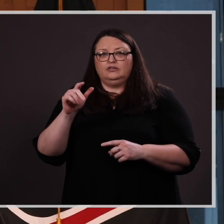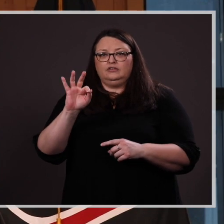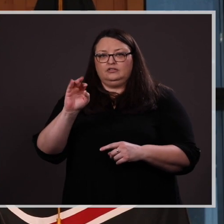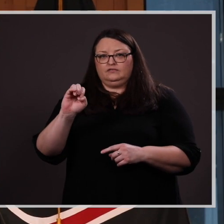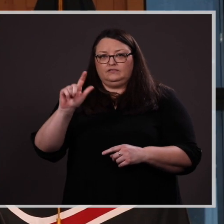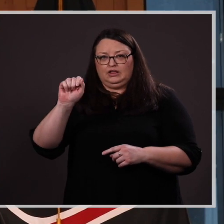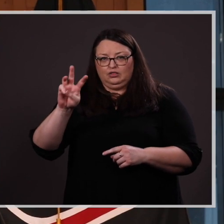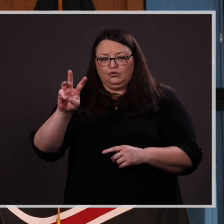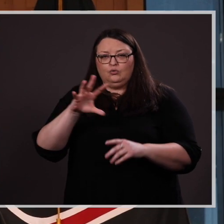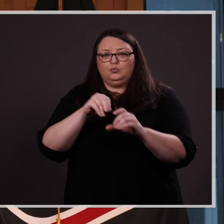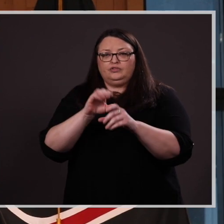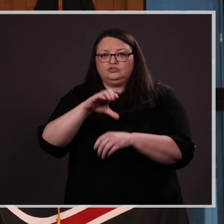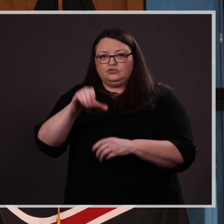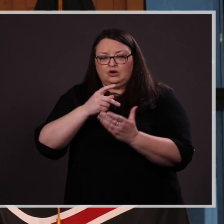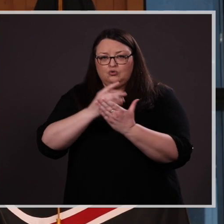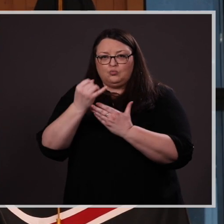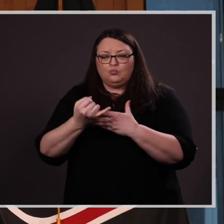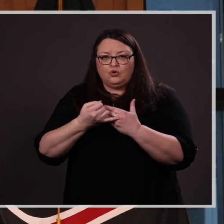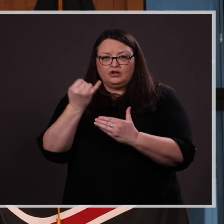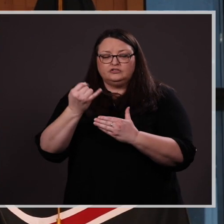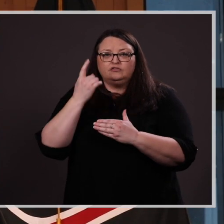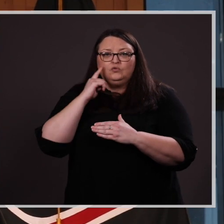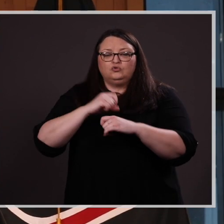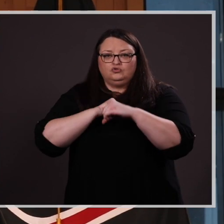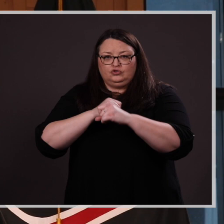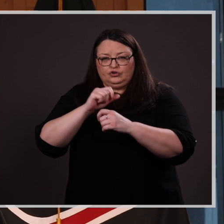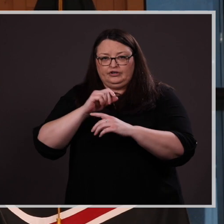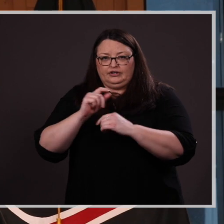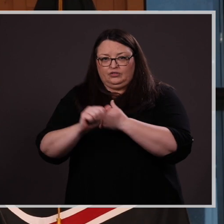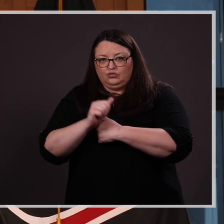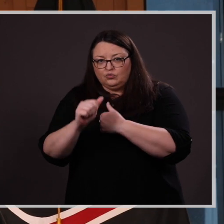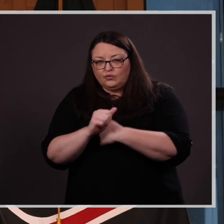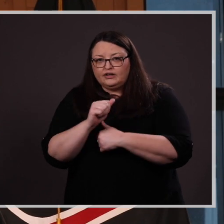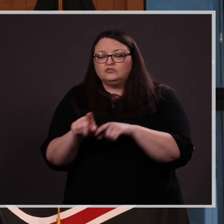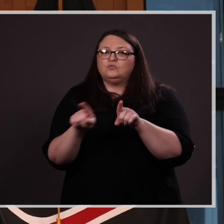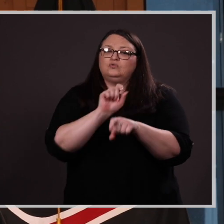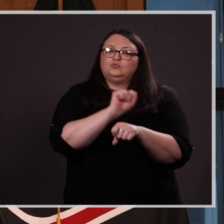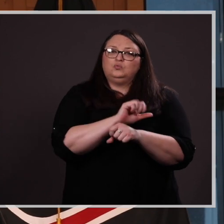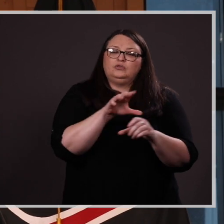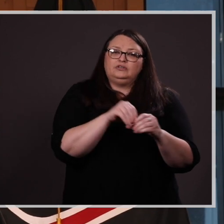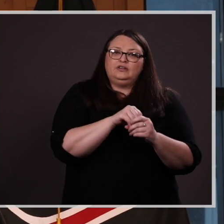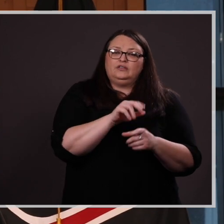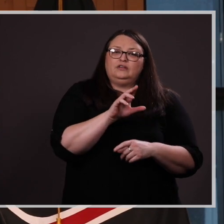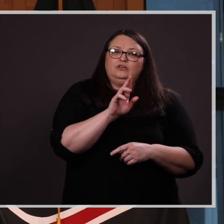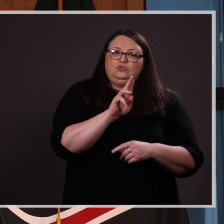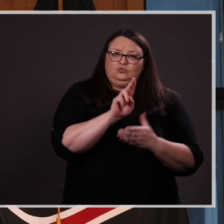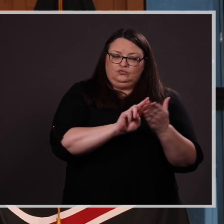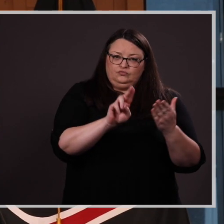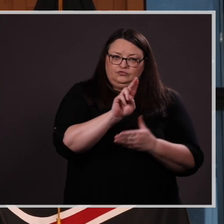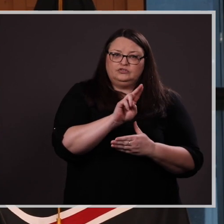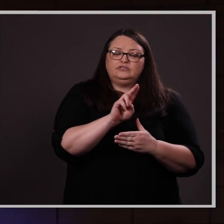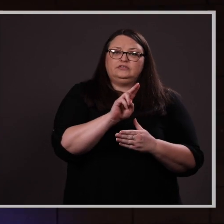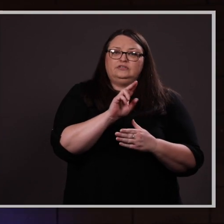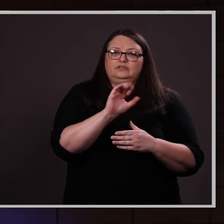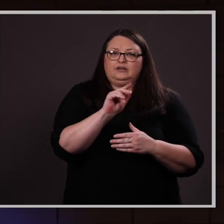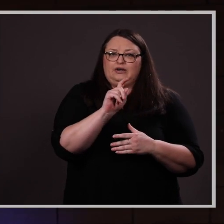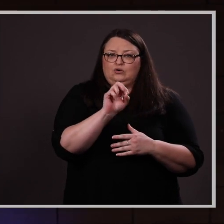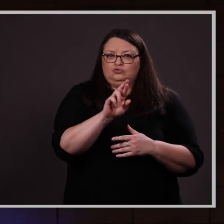and Threats, and working as a student researcher in UNO’s counterterrorism center (NCITE).